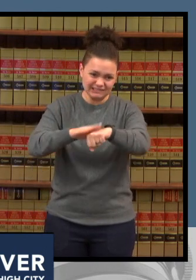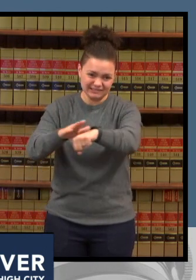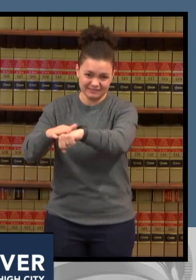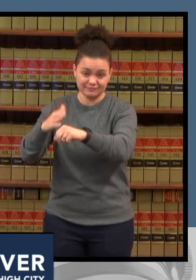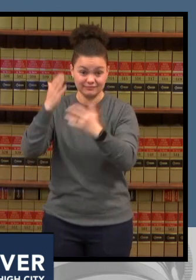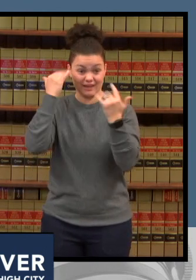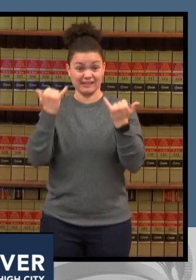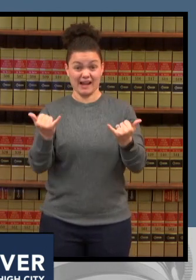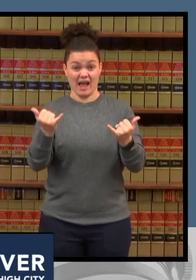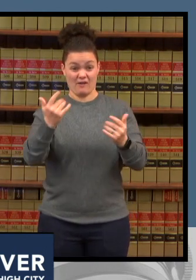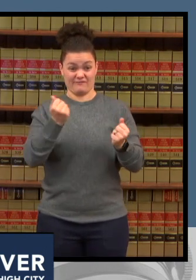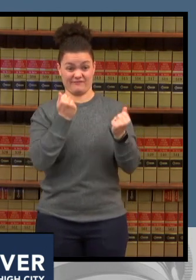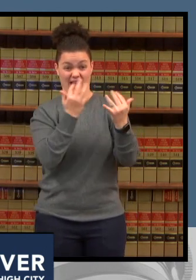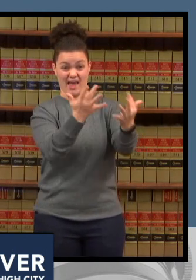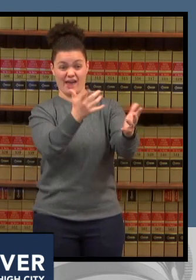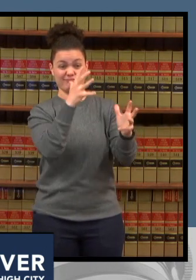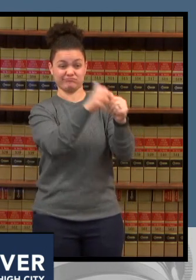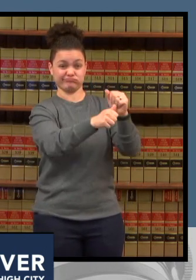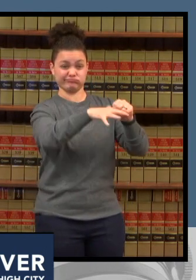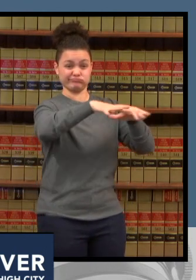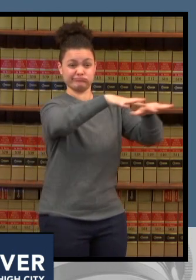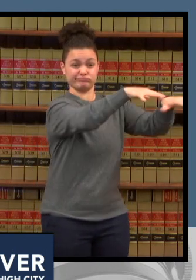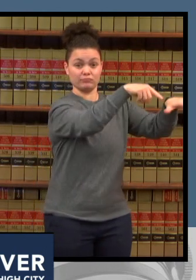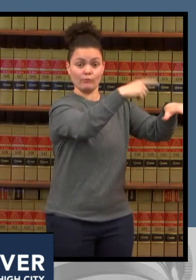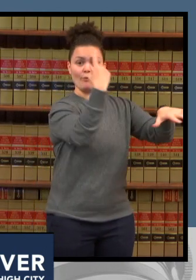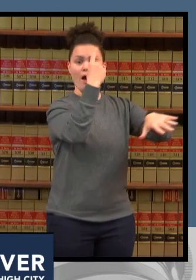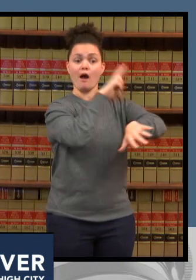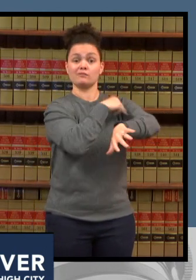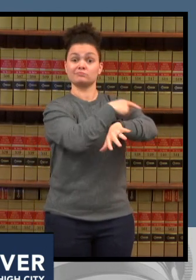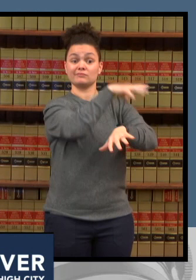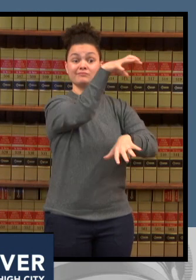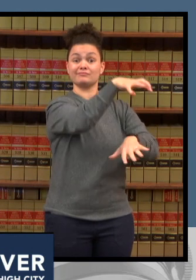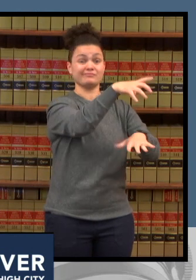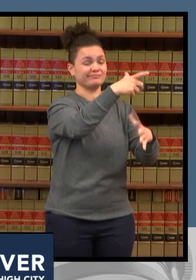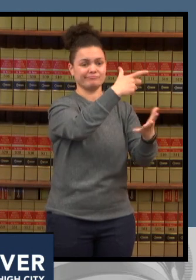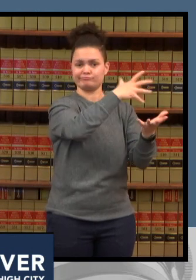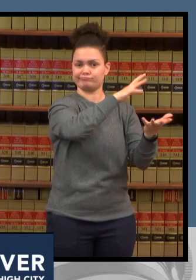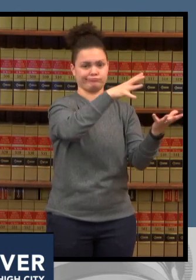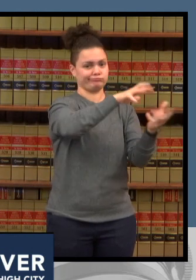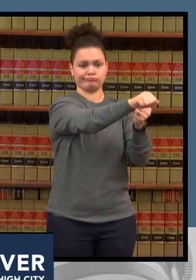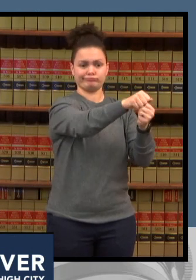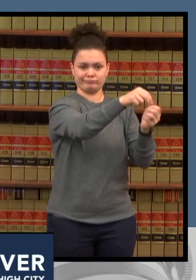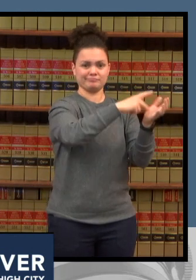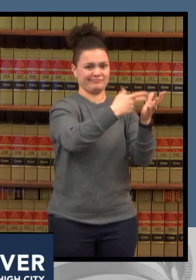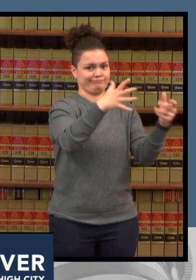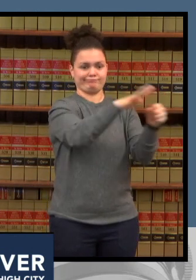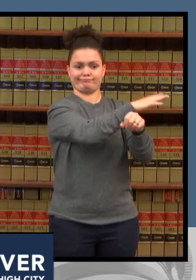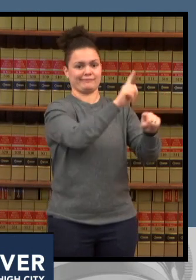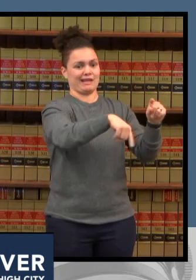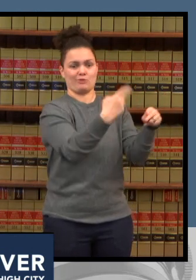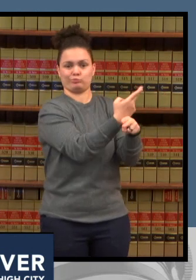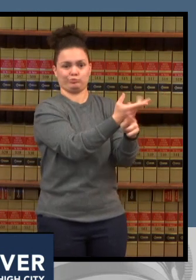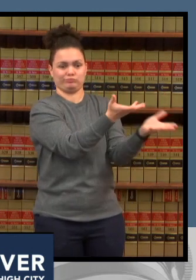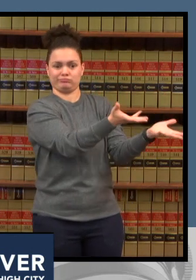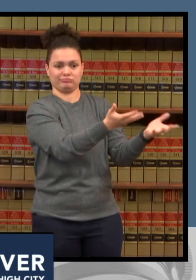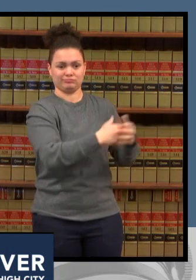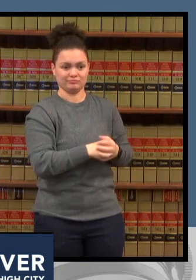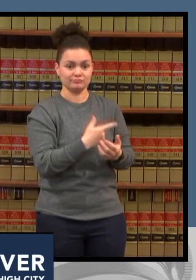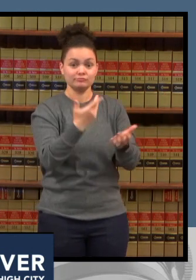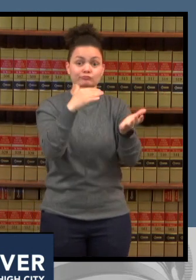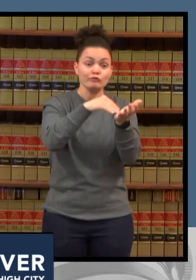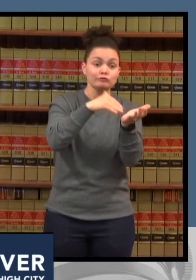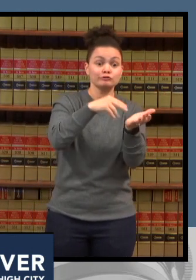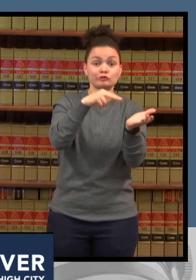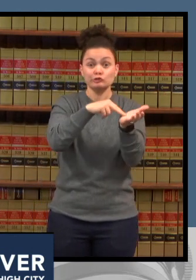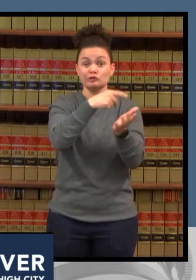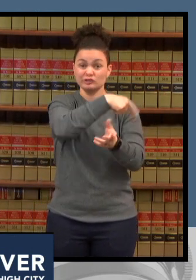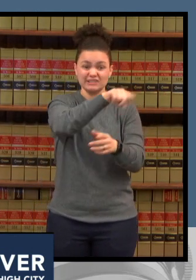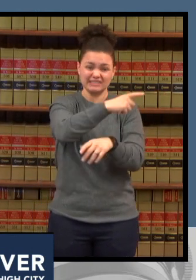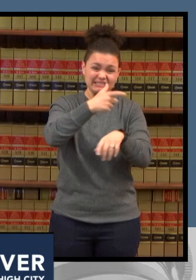offline doctors nurses and hospital staff have been doing their jobs on the brink now for two